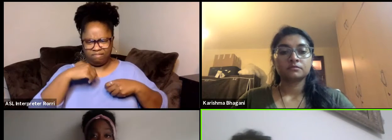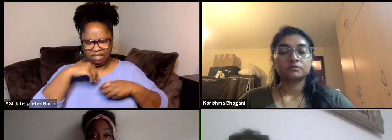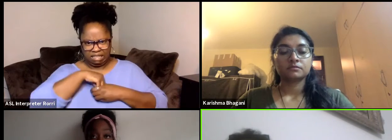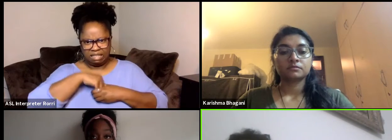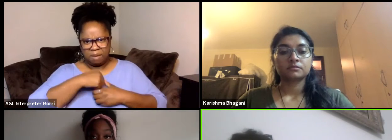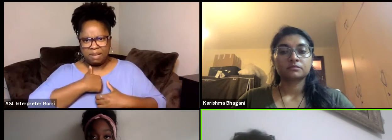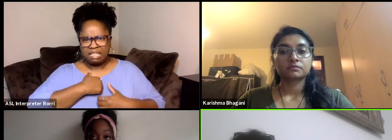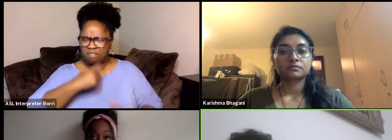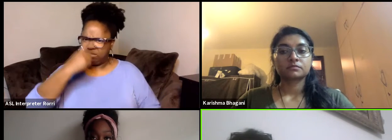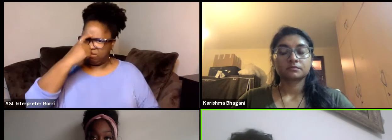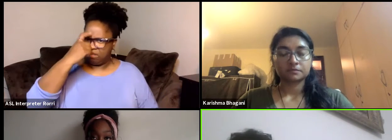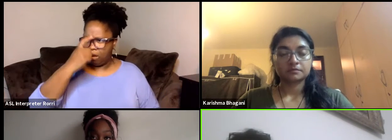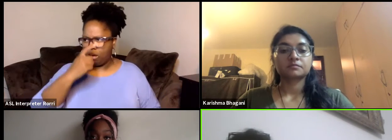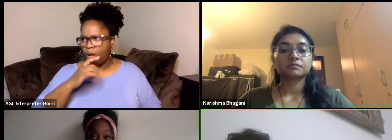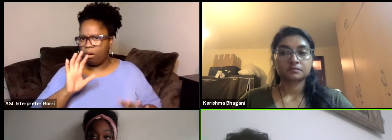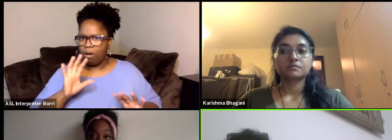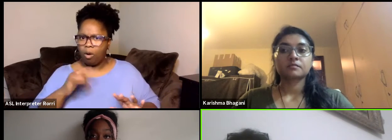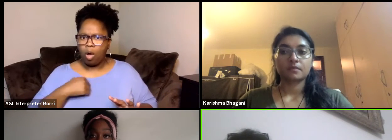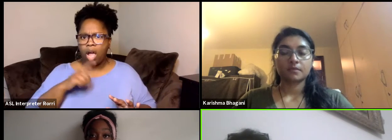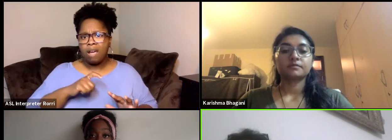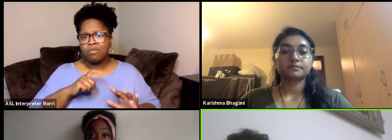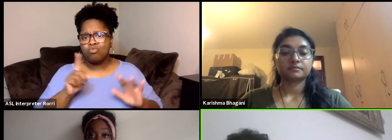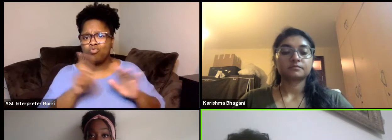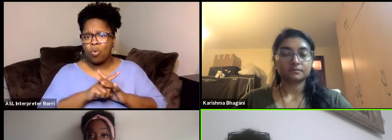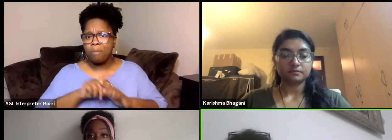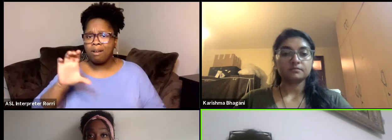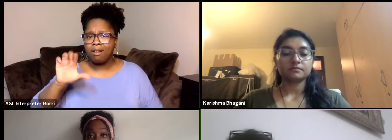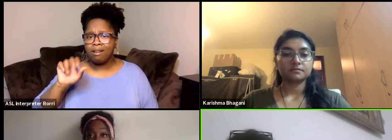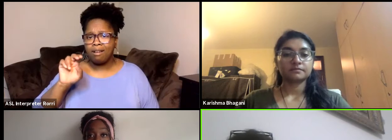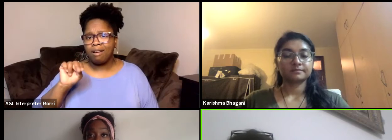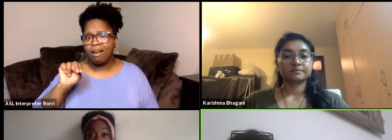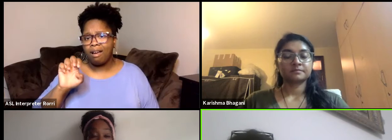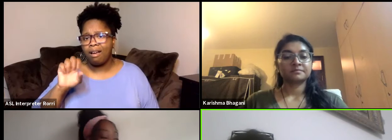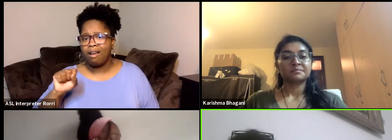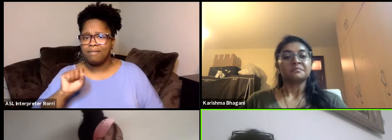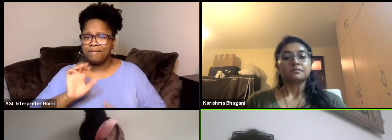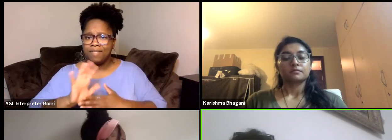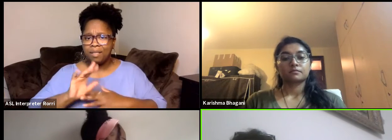to be at the and but I think that's a problem